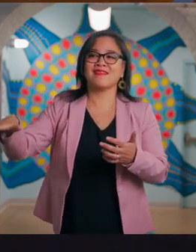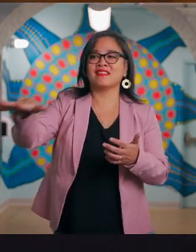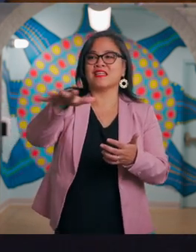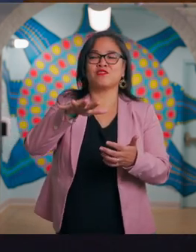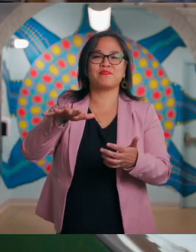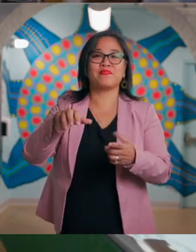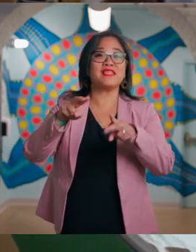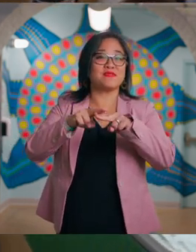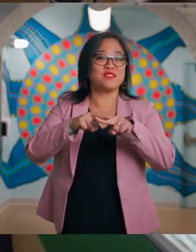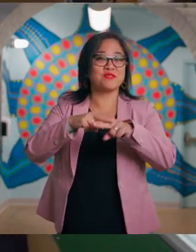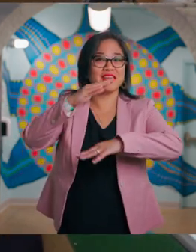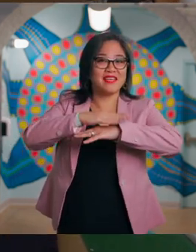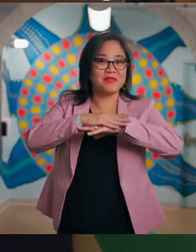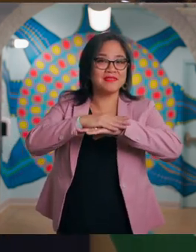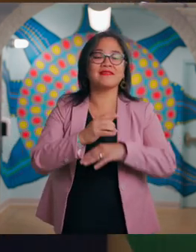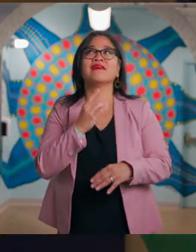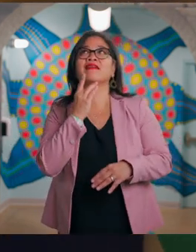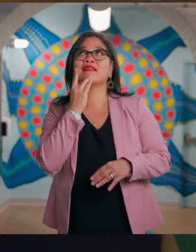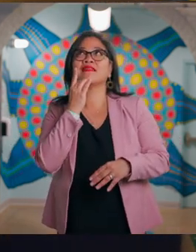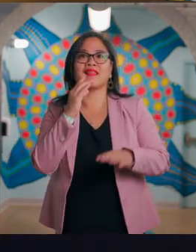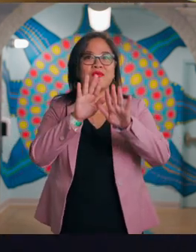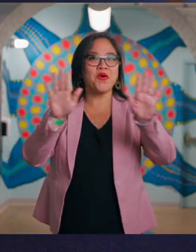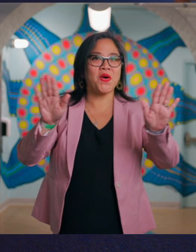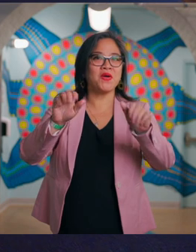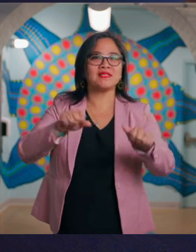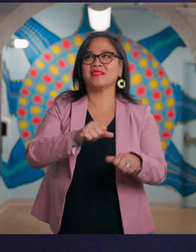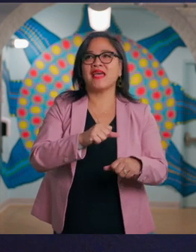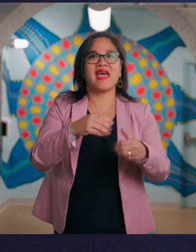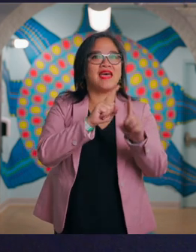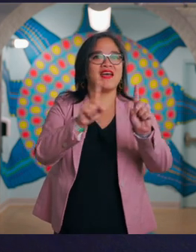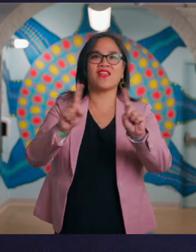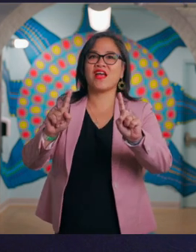a space with train tables light walls and other activities for our youngest visitors.